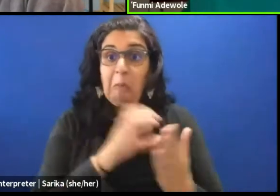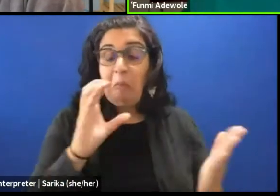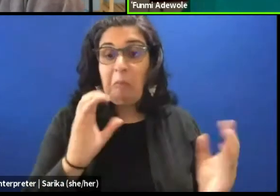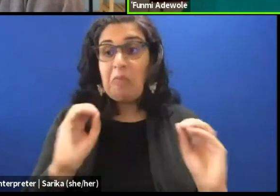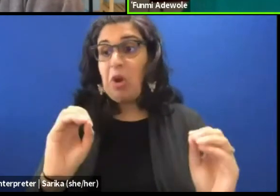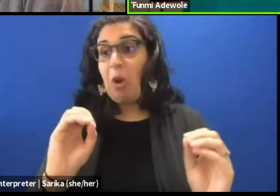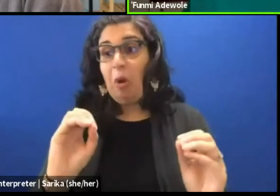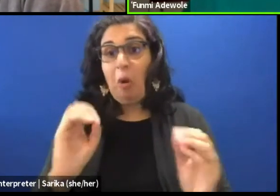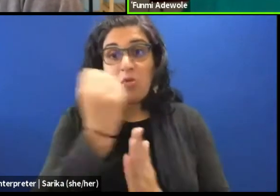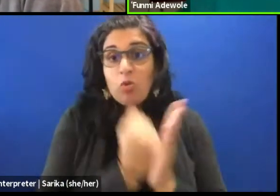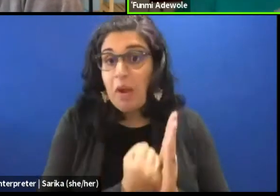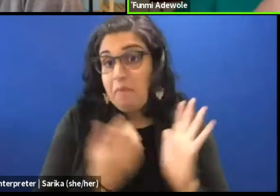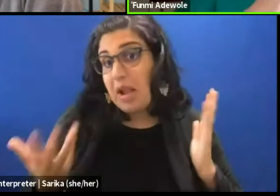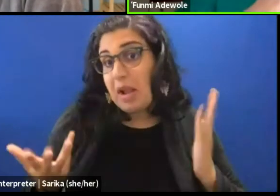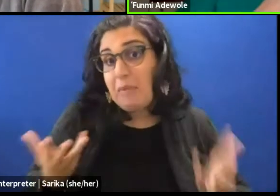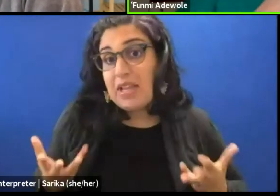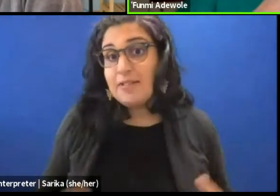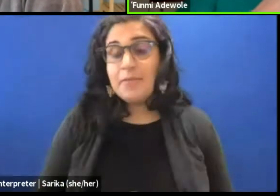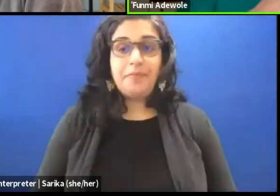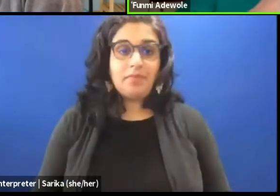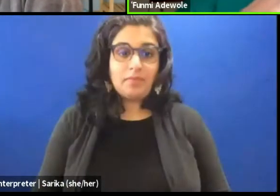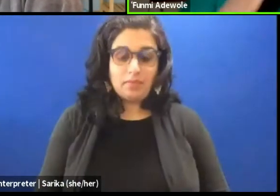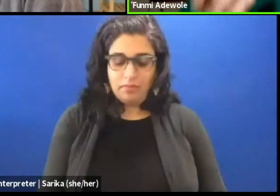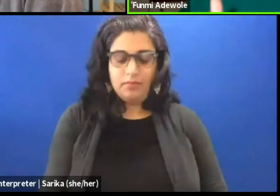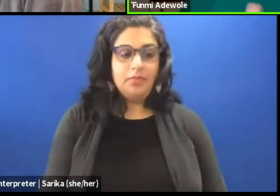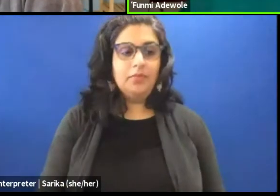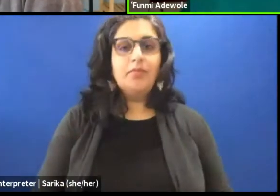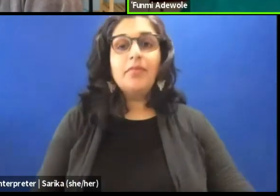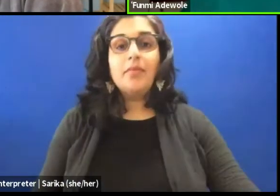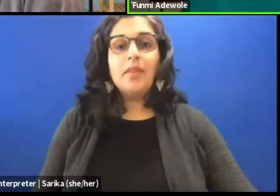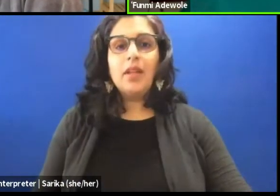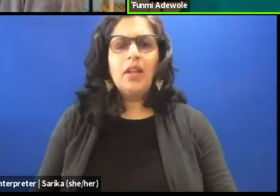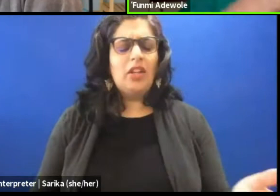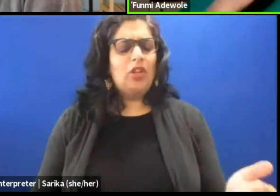And therefore the meaning of the performance comes